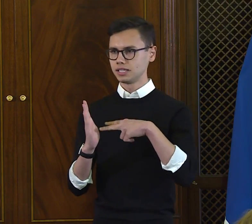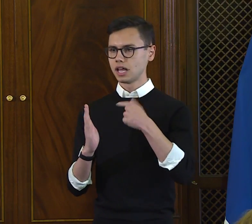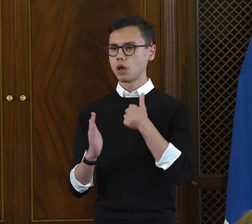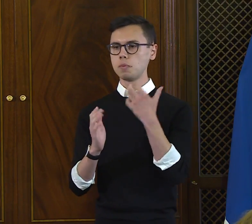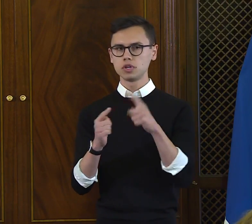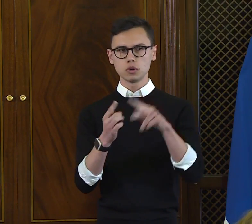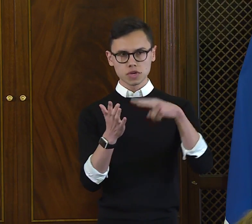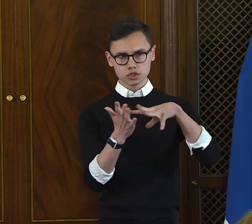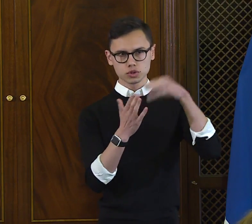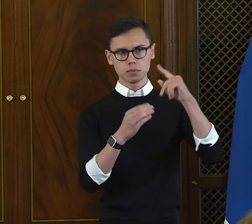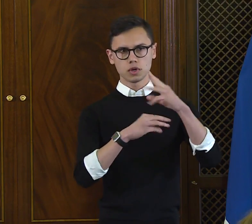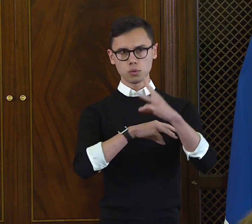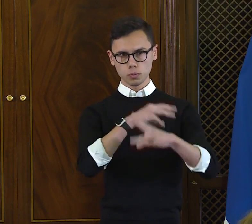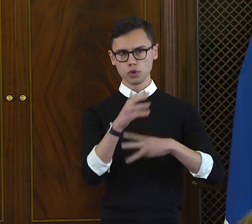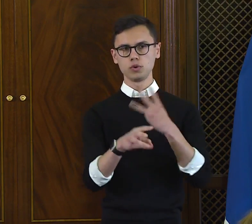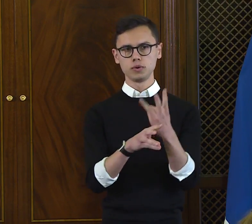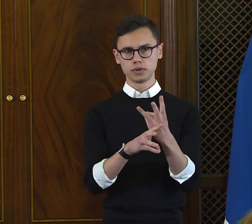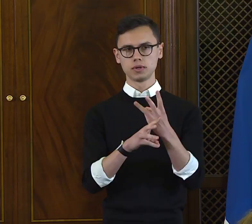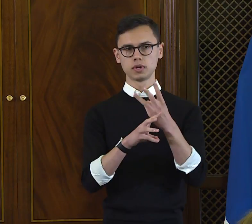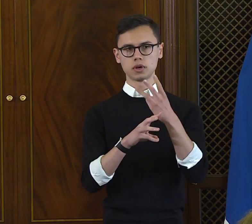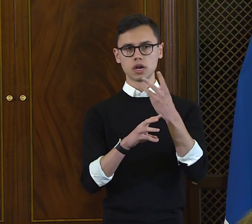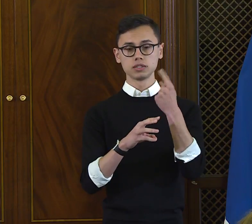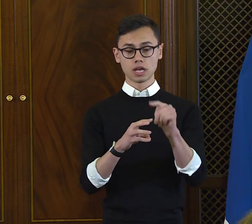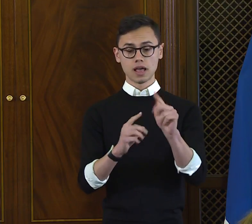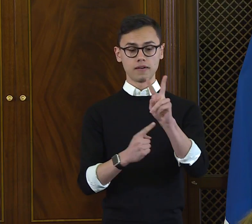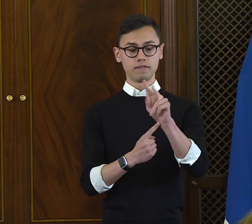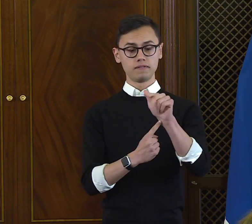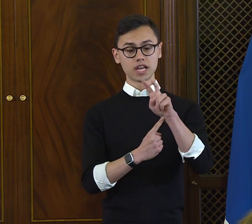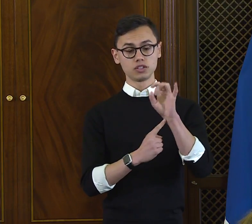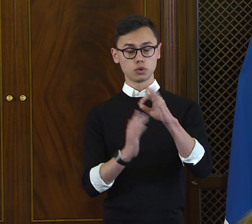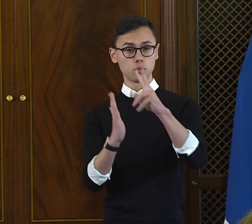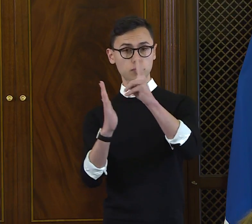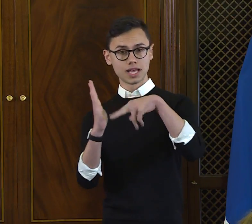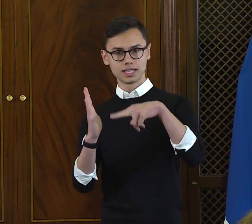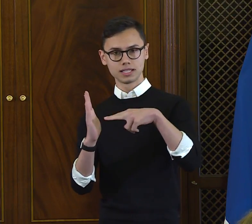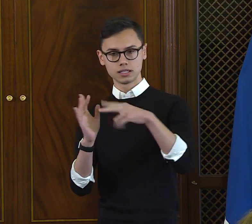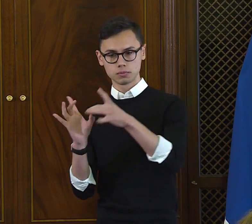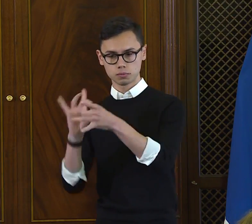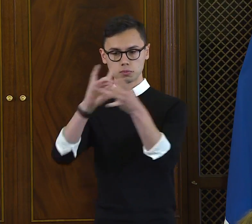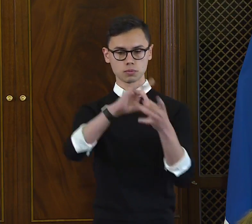The value of reading comes from the power of information.